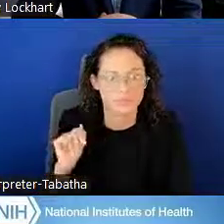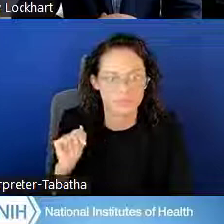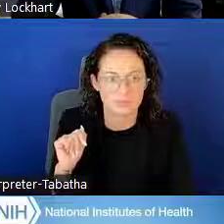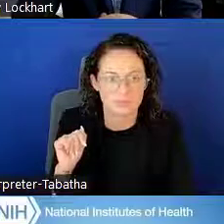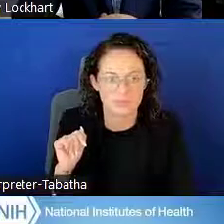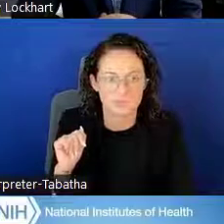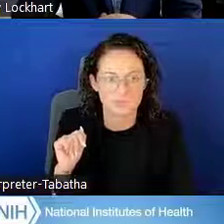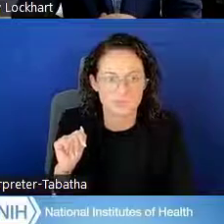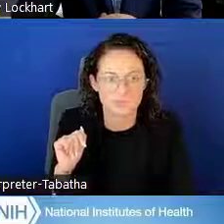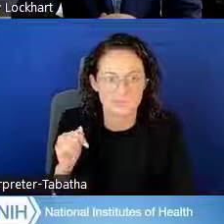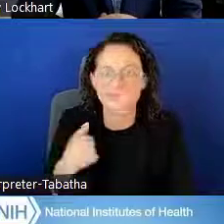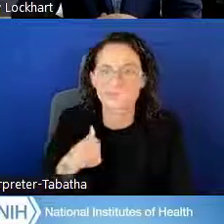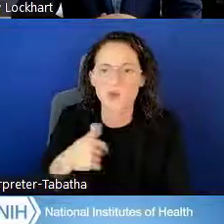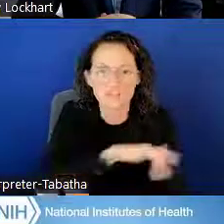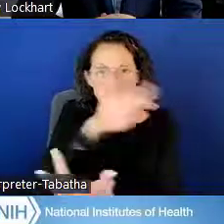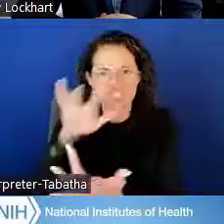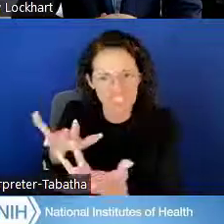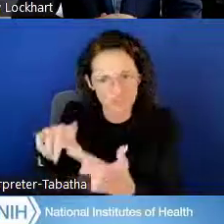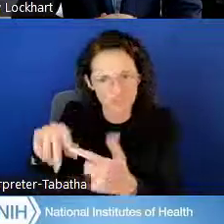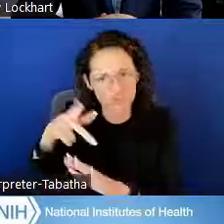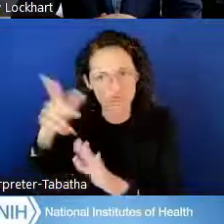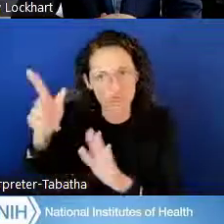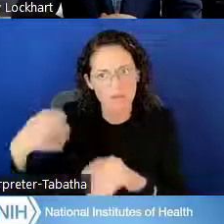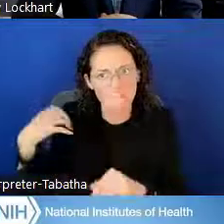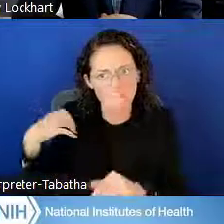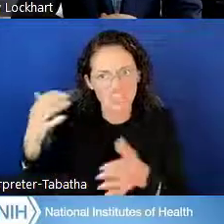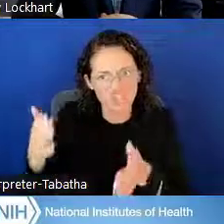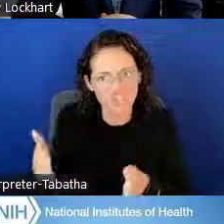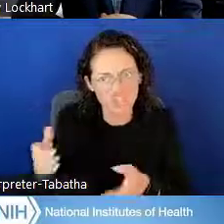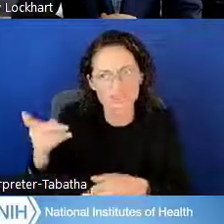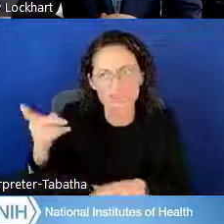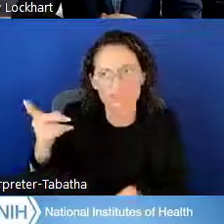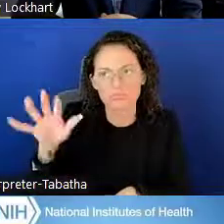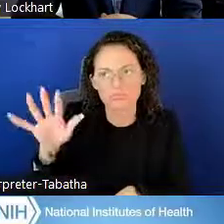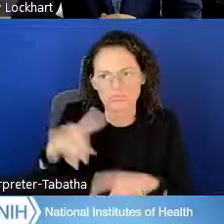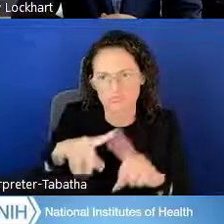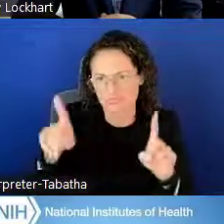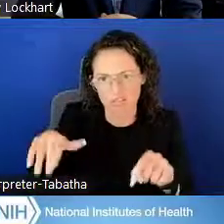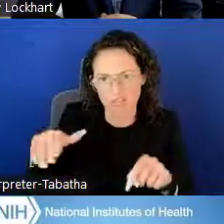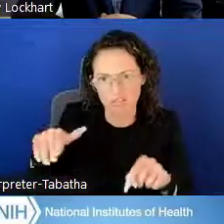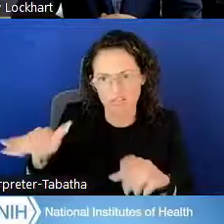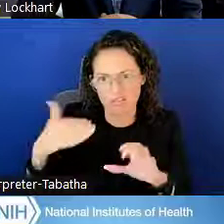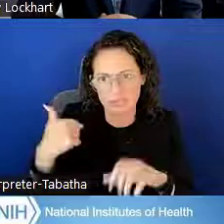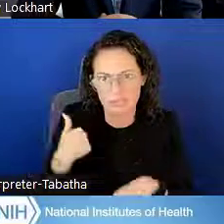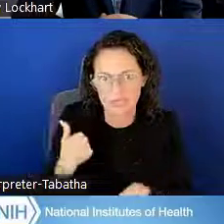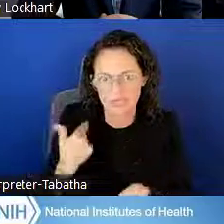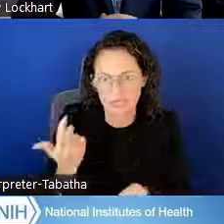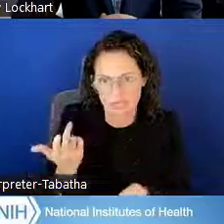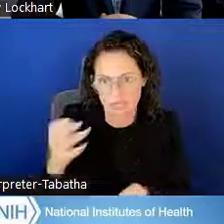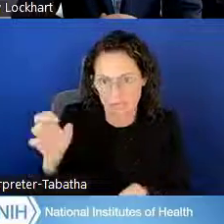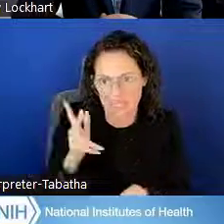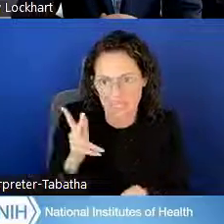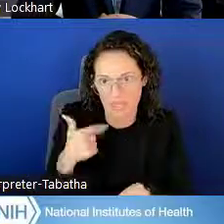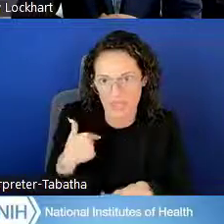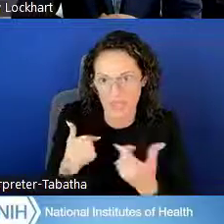"I have reached out to a program officer, but they haven't returned my email. What do you do in this instance?"